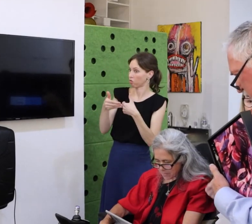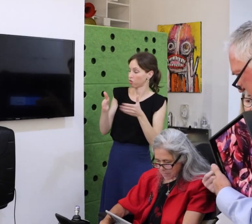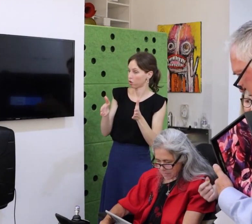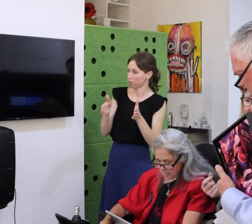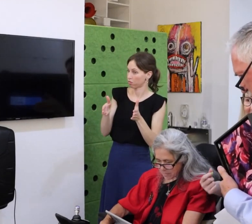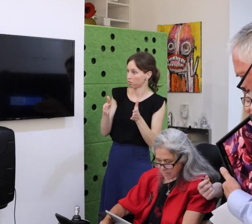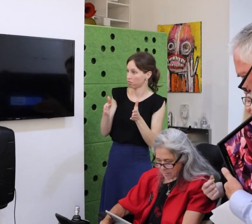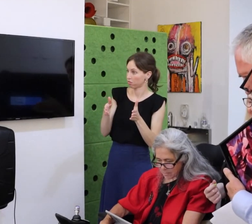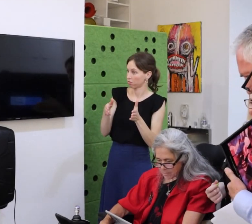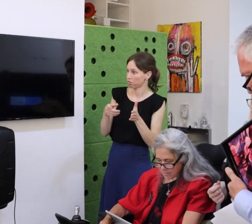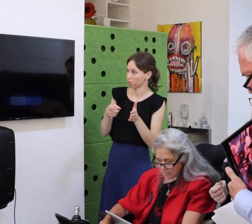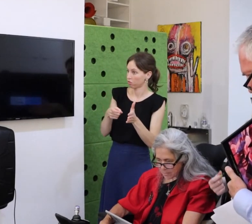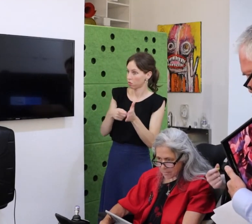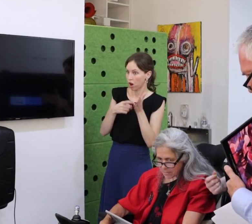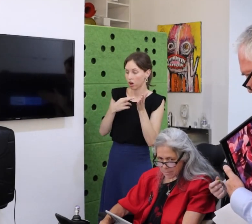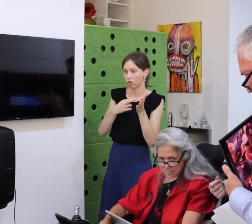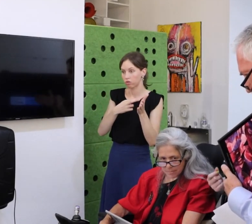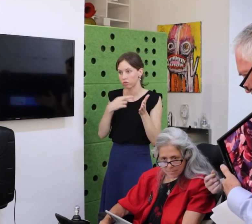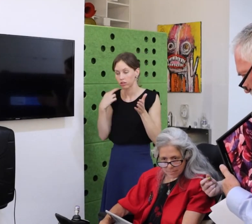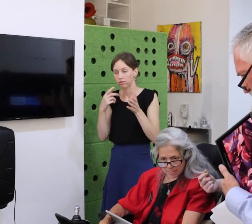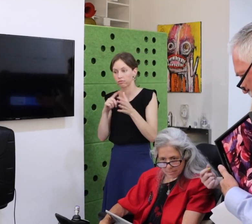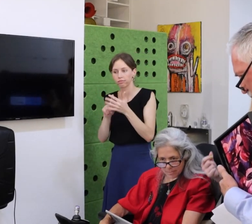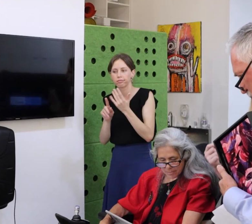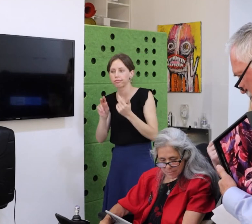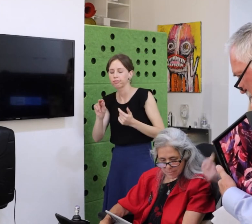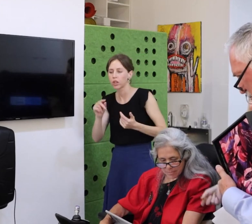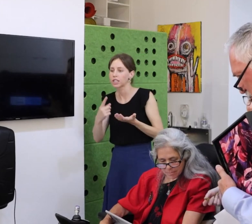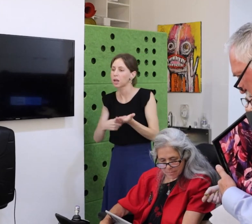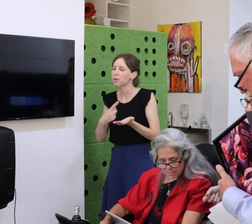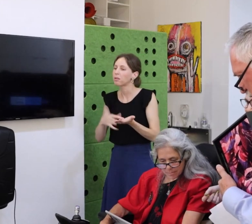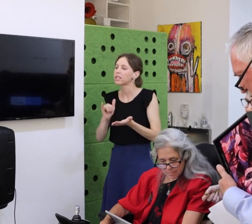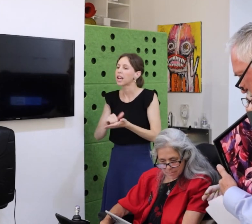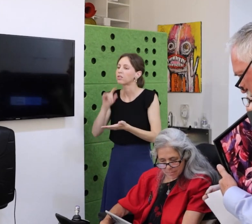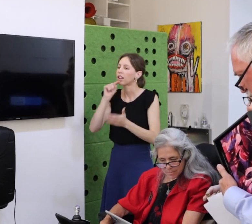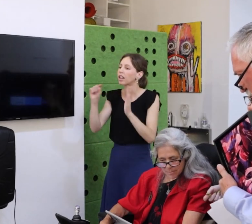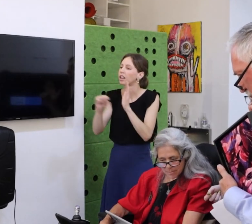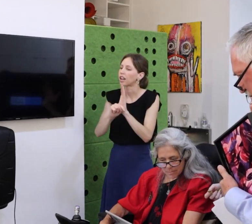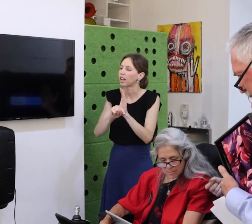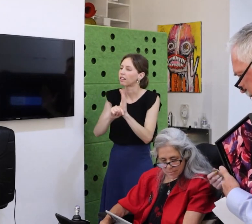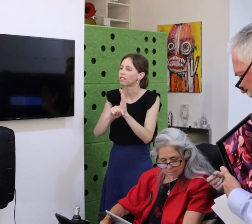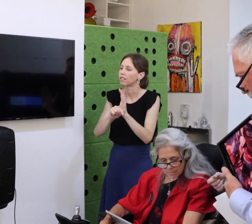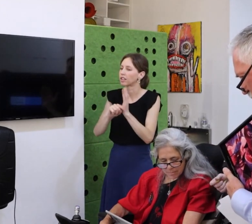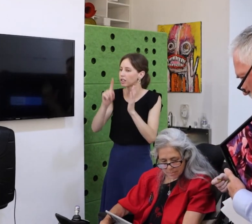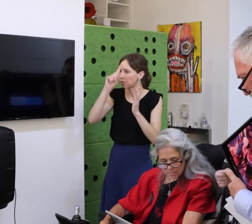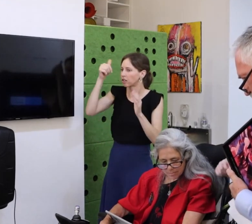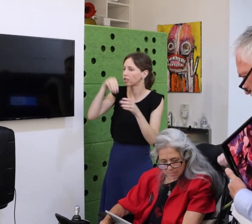what do you think is going to happen next? I said the truth is, I don’t know if I can support myself